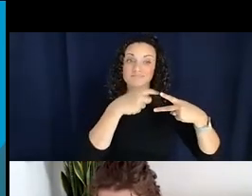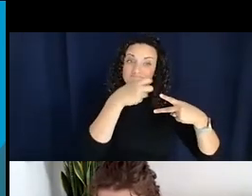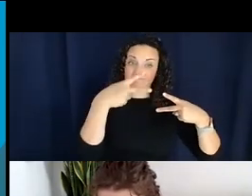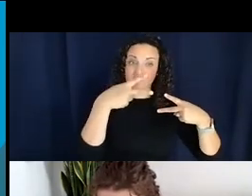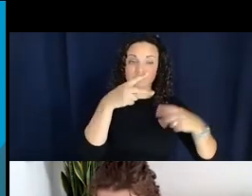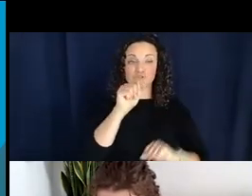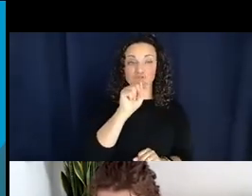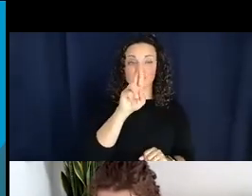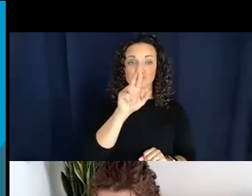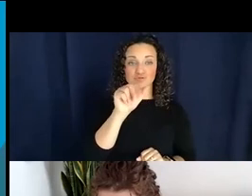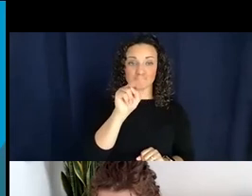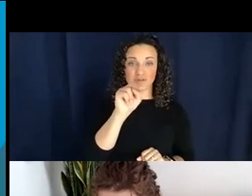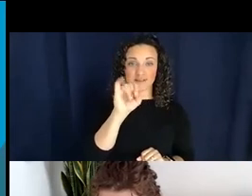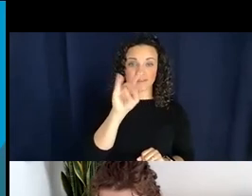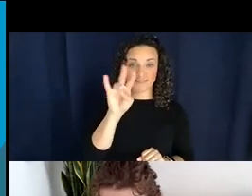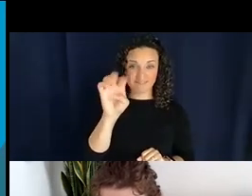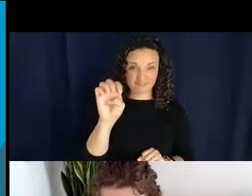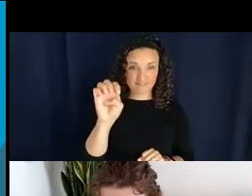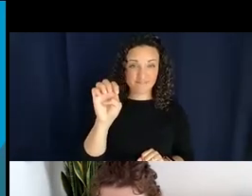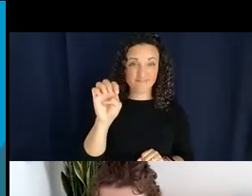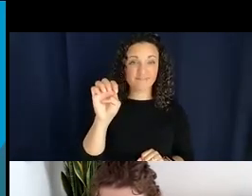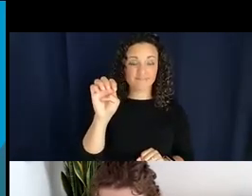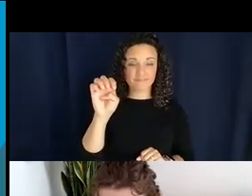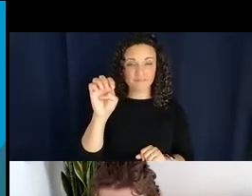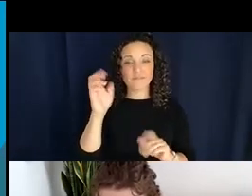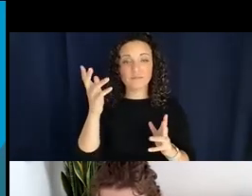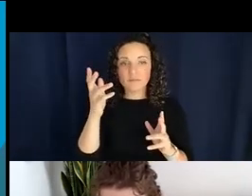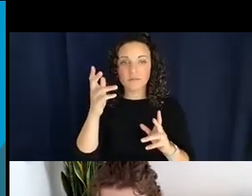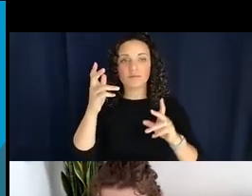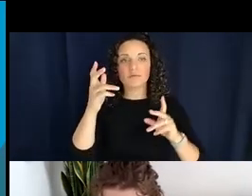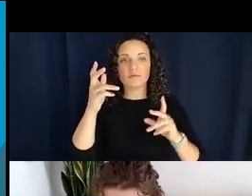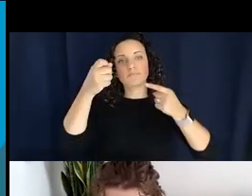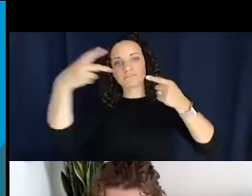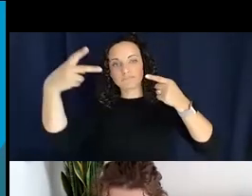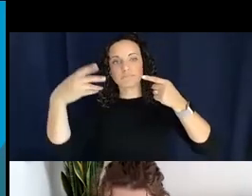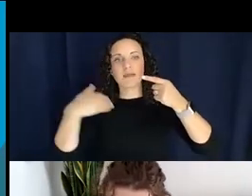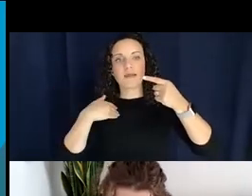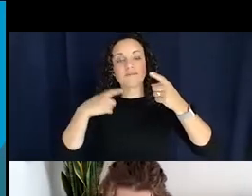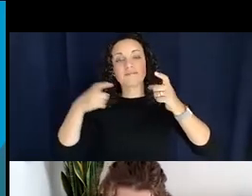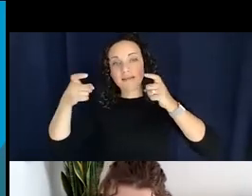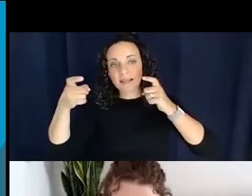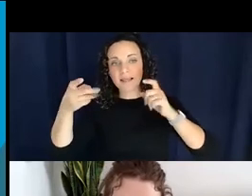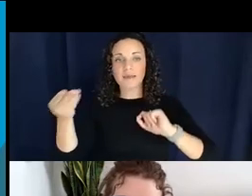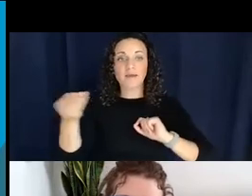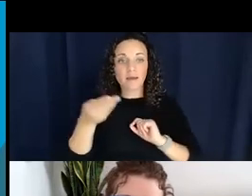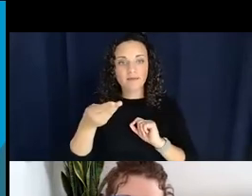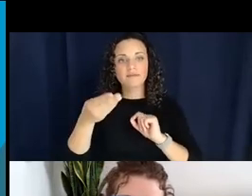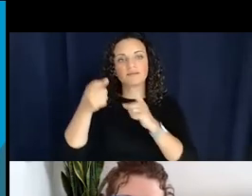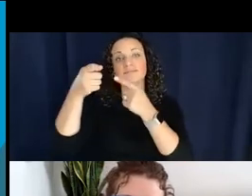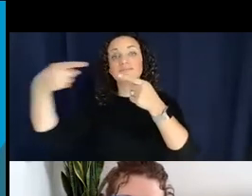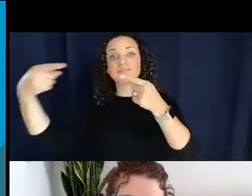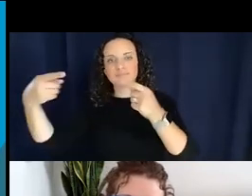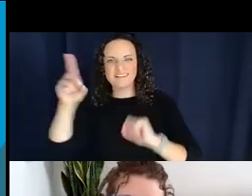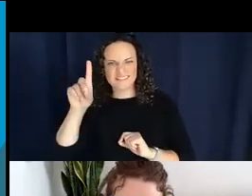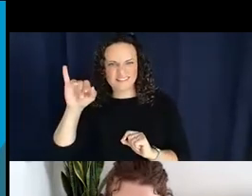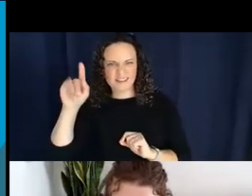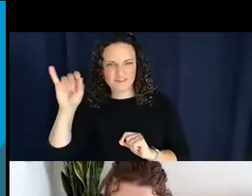and a sub type of Handling would be a ditransitive construction and then we have the Propel that's